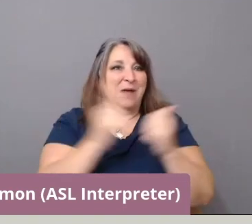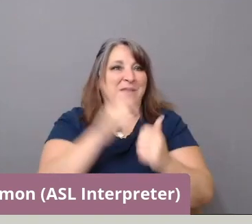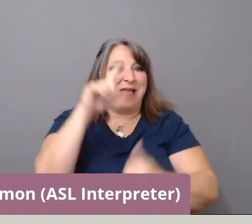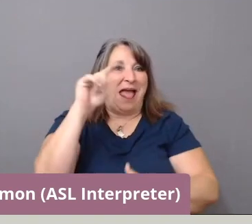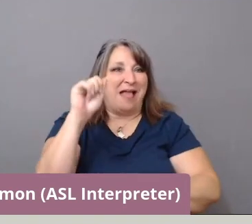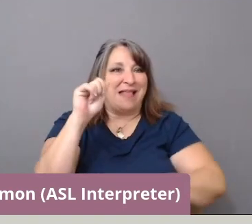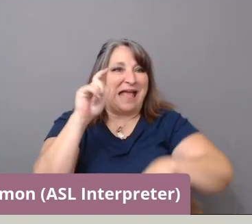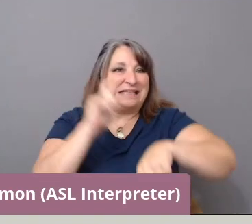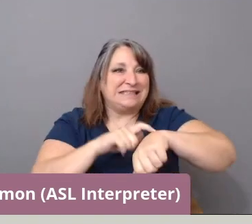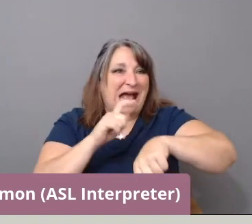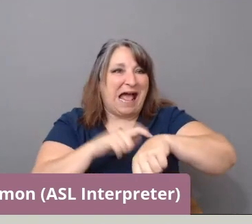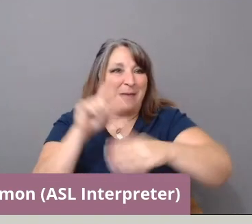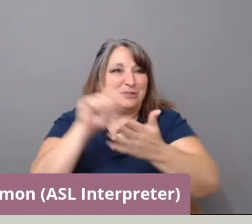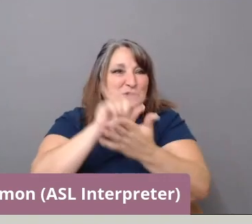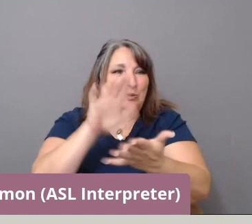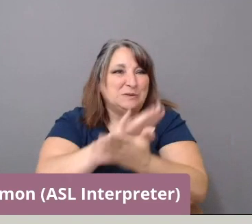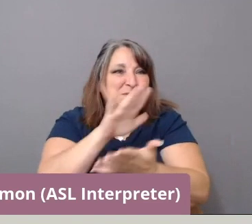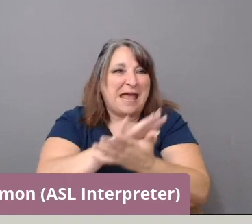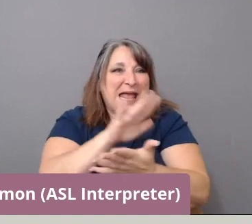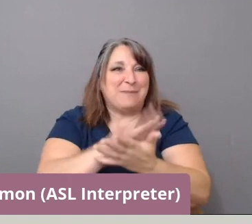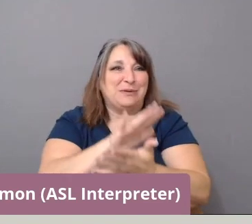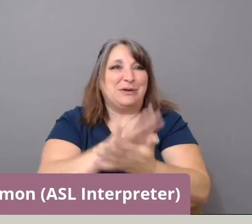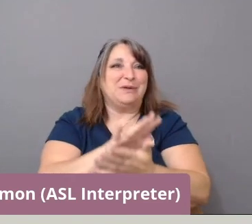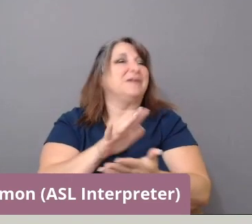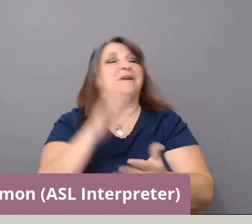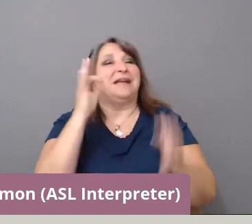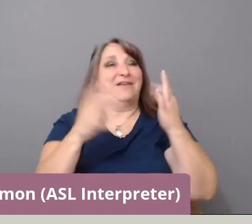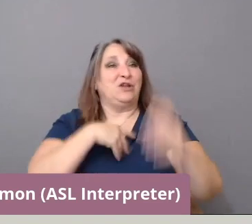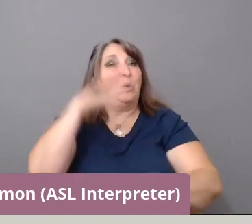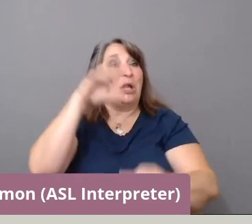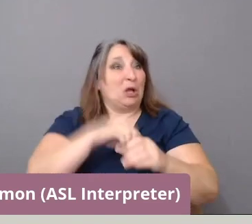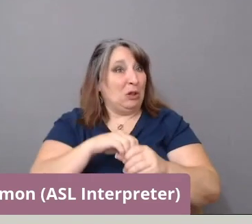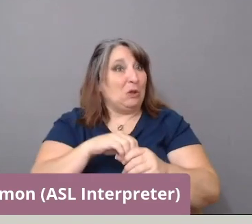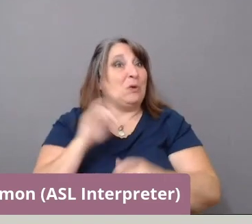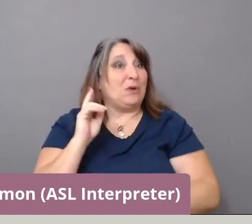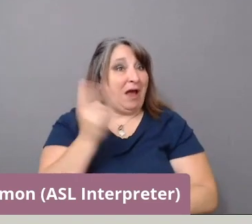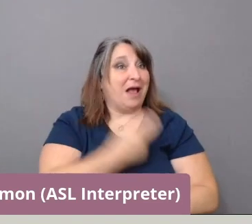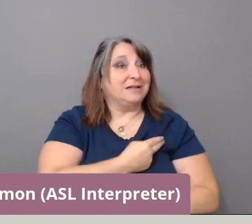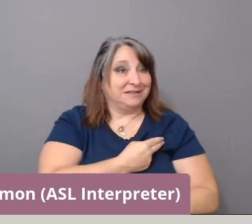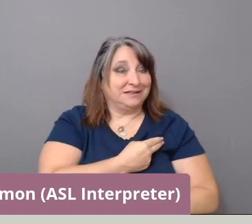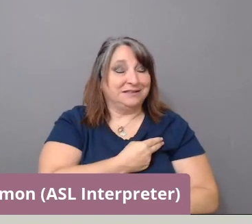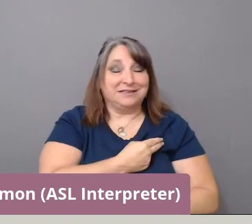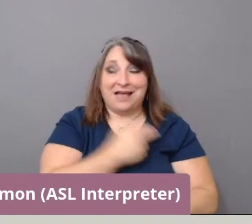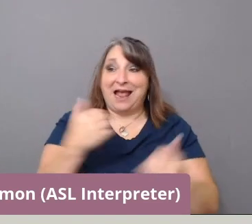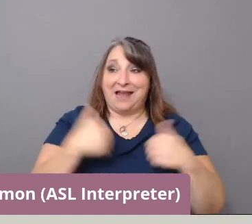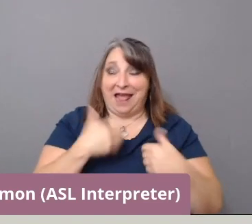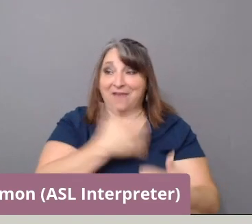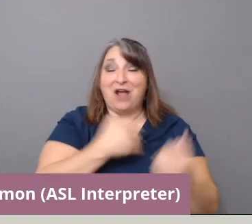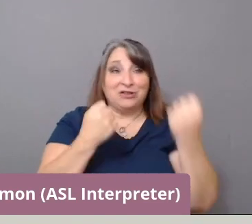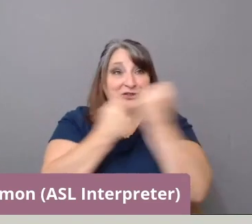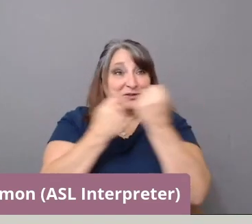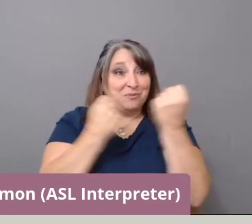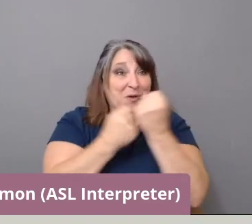you know, the kind of reckoning happening there, if you include us, then-- and have our support, that that's only beneficial to you.